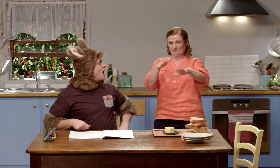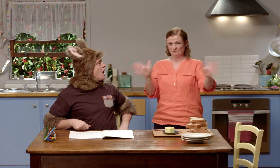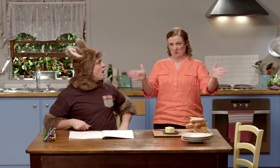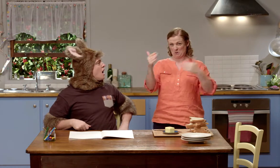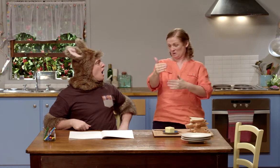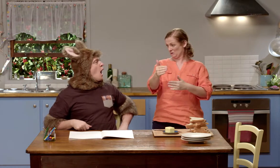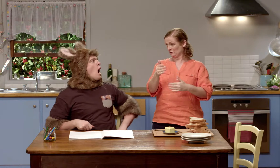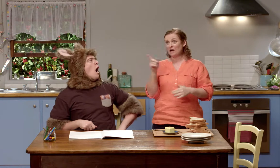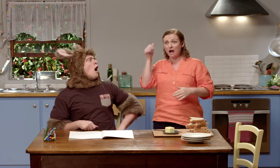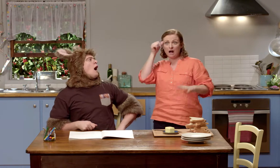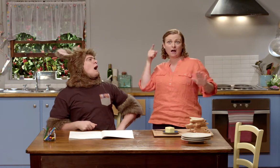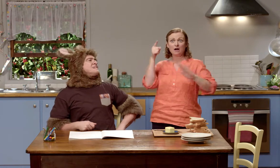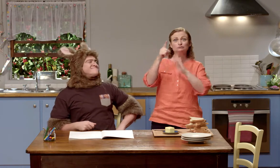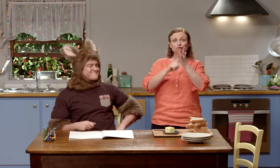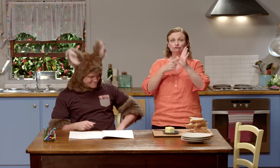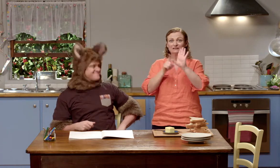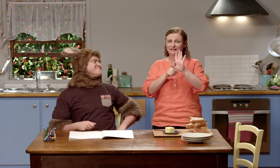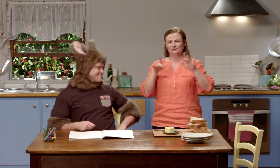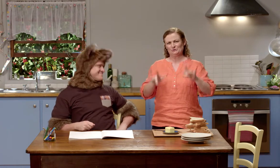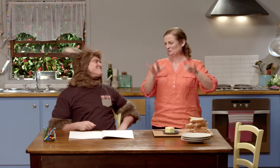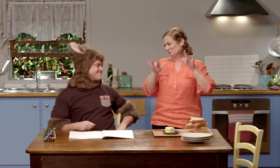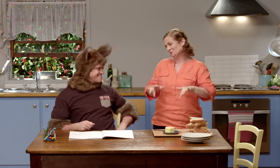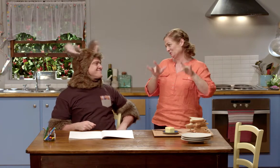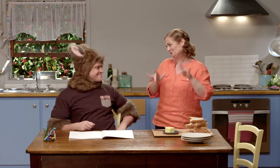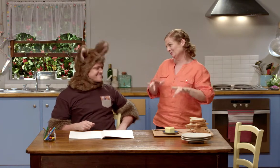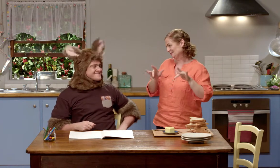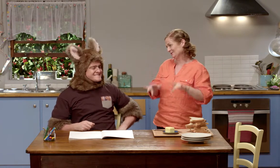you didn't know it was Jay who'd left the box there.